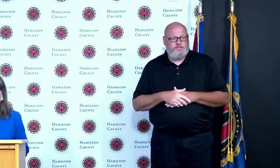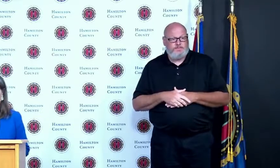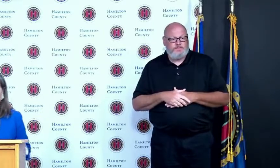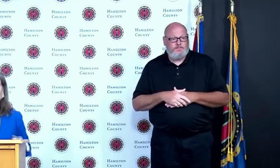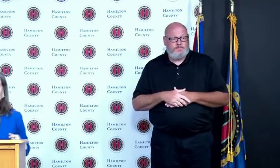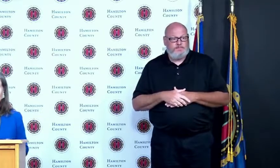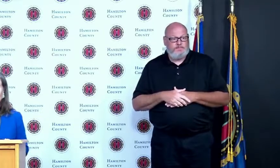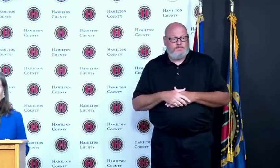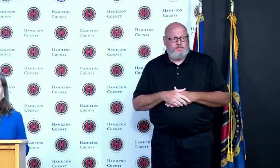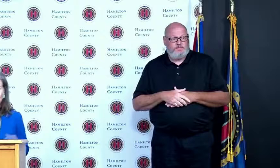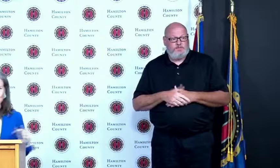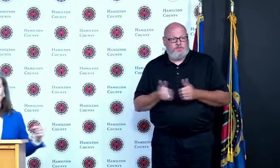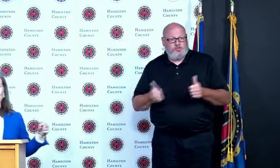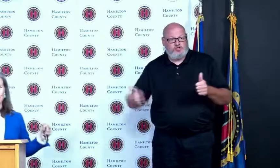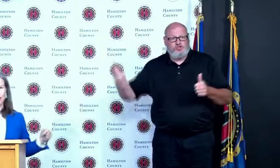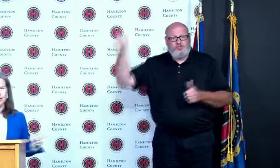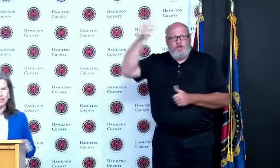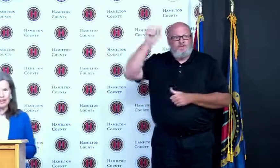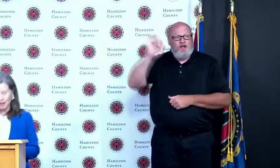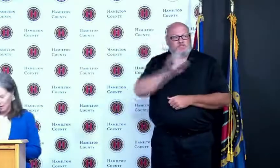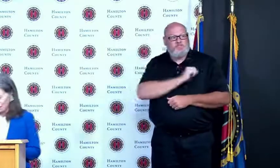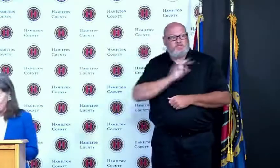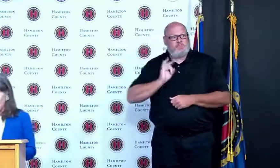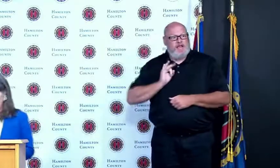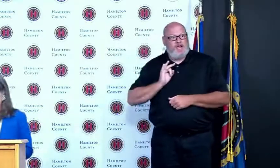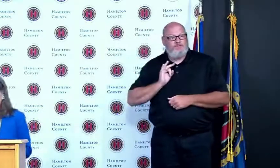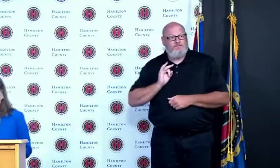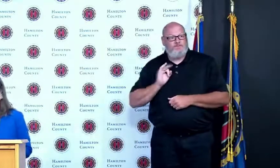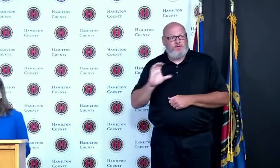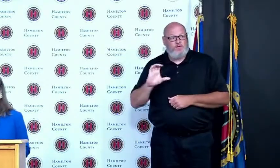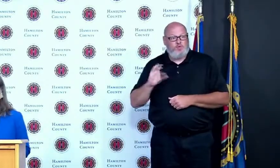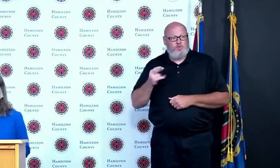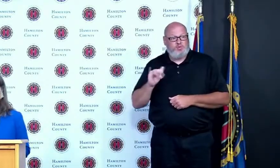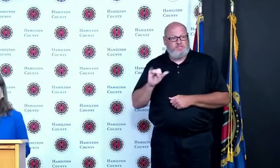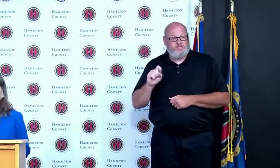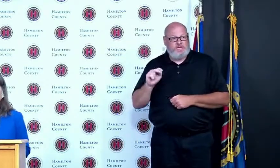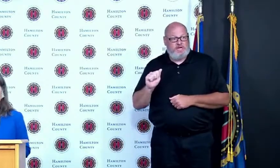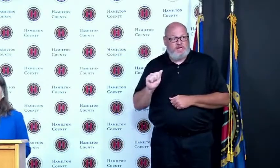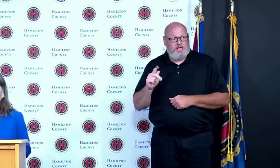many community partners special guests come on to the briefings I'm just going to list a few but